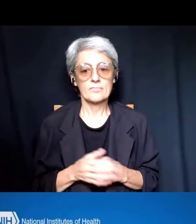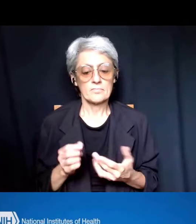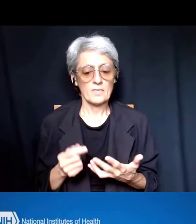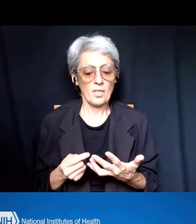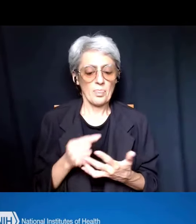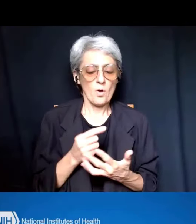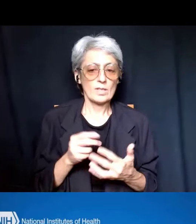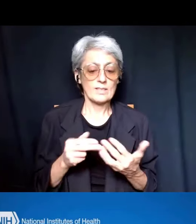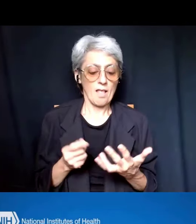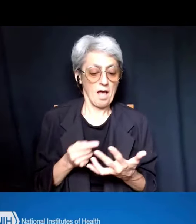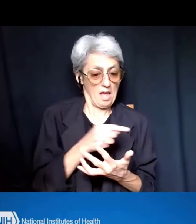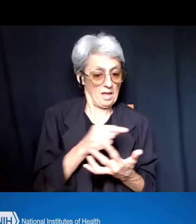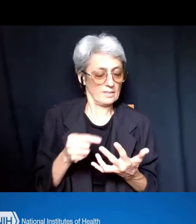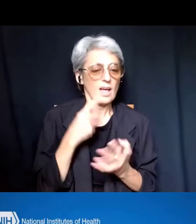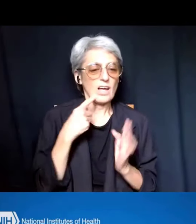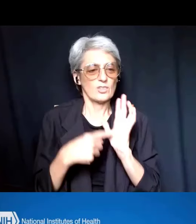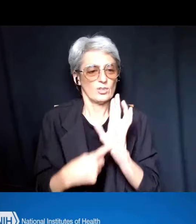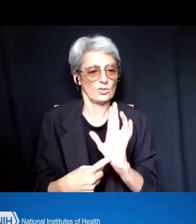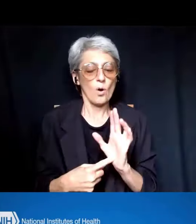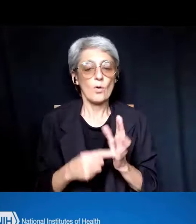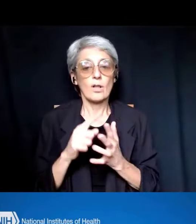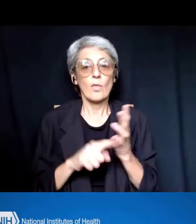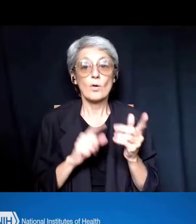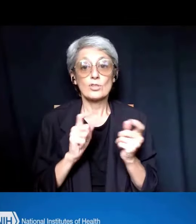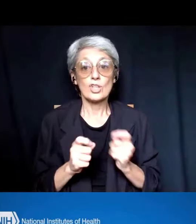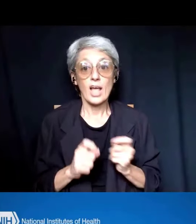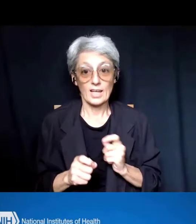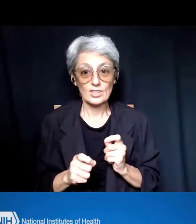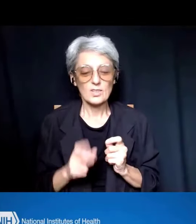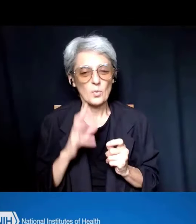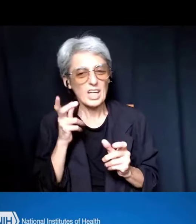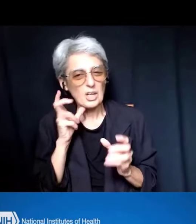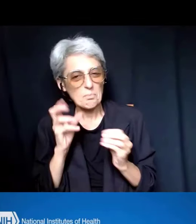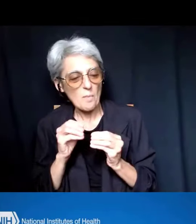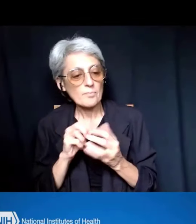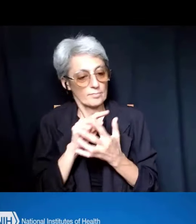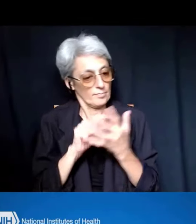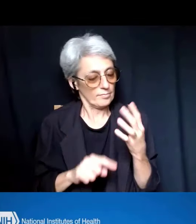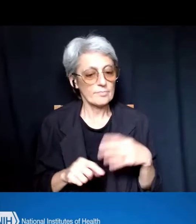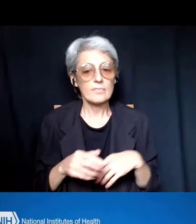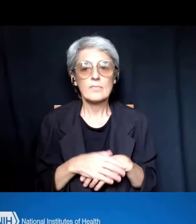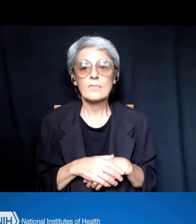that these changes that you're going to hear more about today had as antecedents about two years ago.